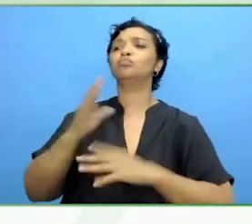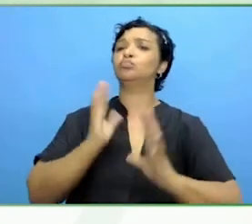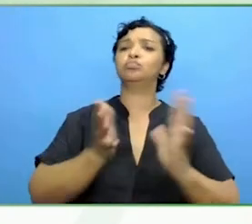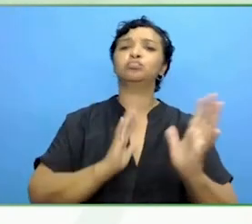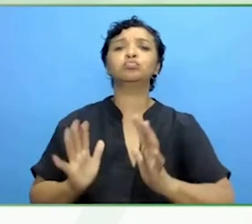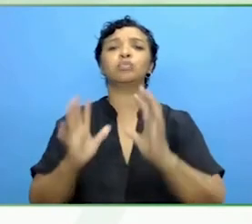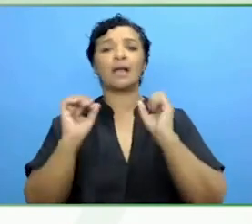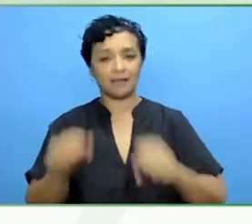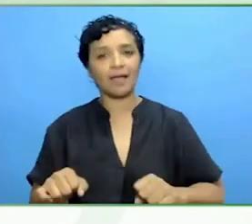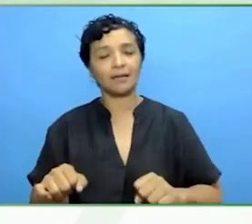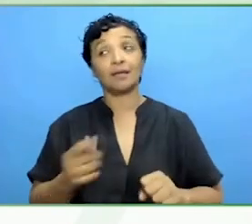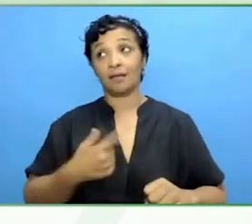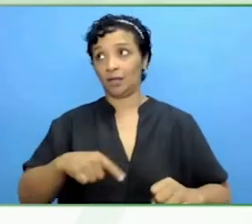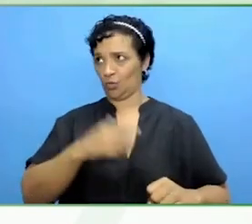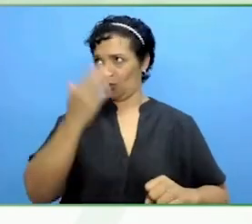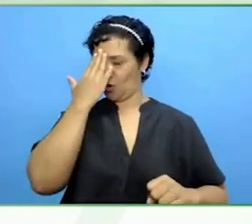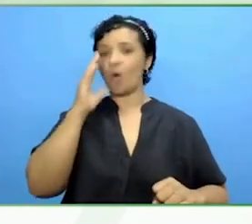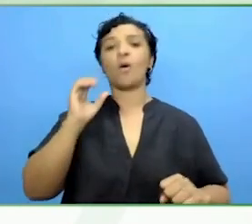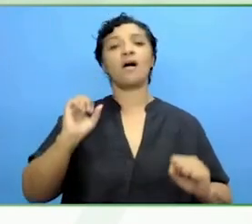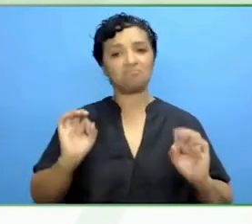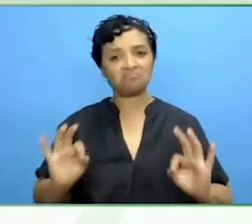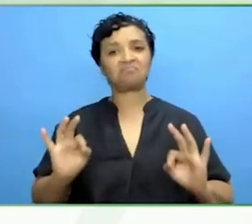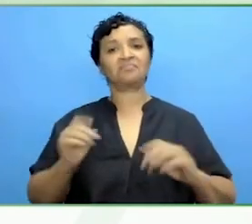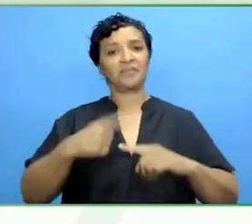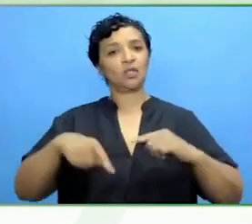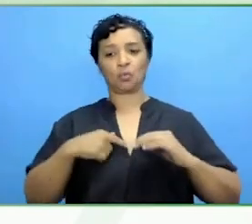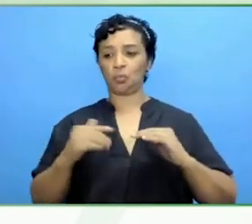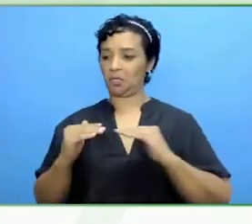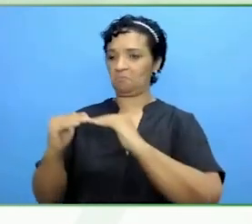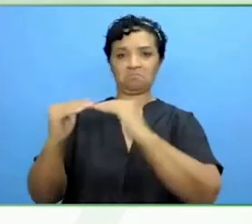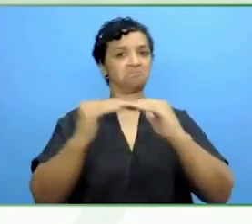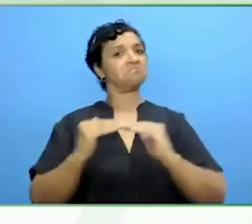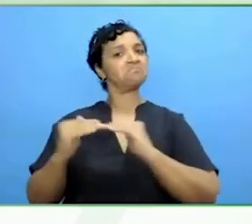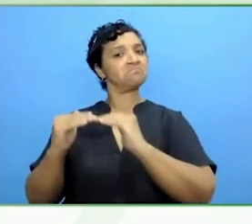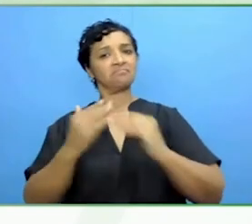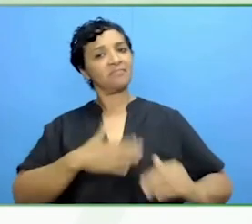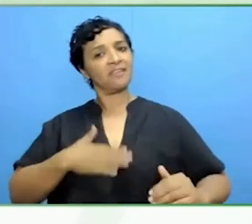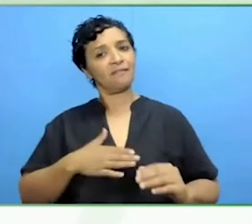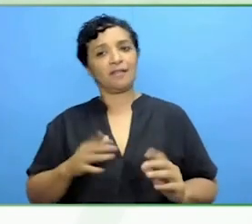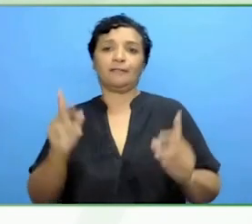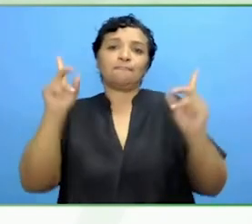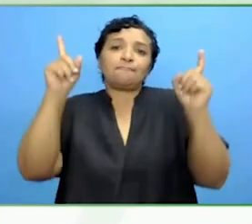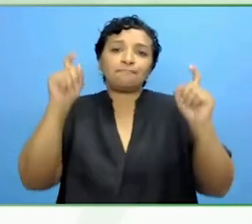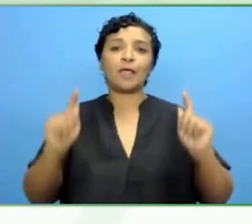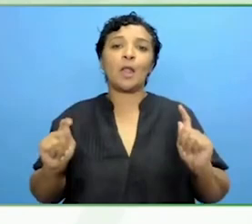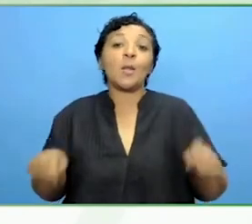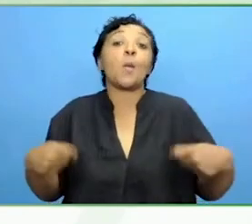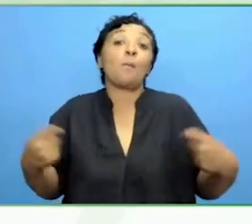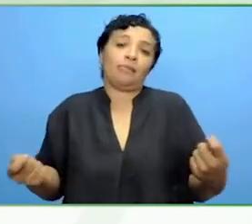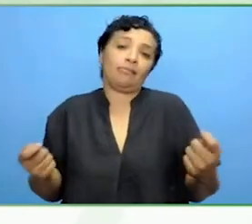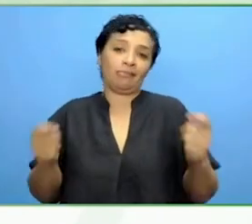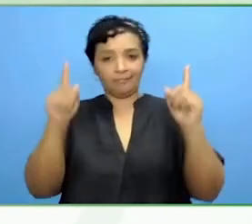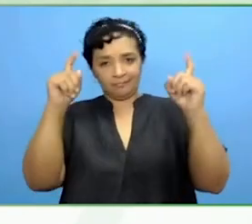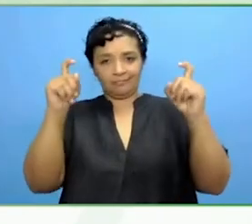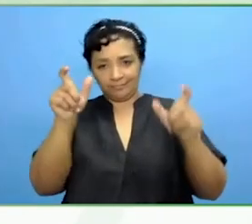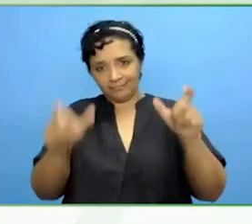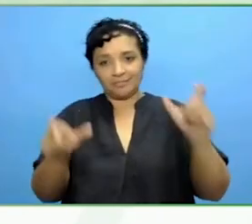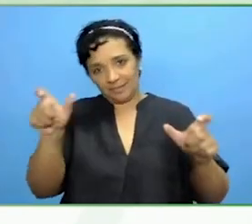We can help each other at regular levels and let's say so-called normal people, that there is an important part of the dialogue and